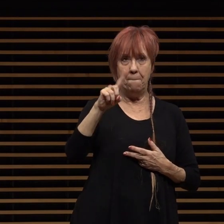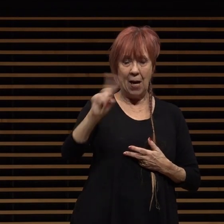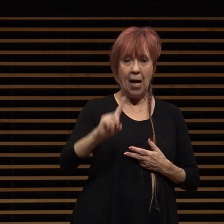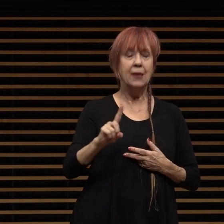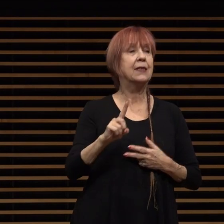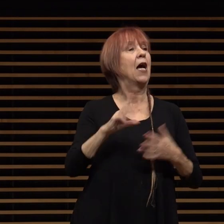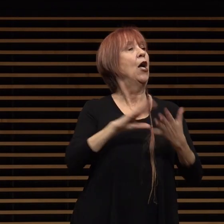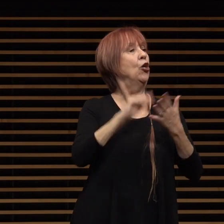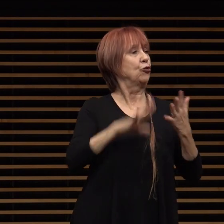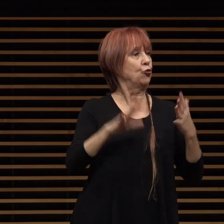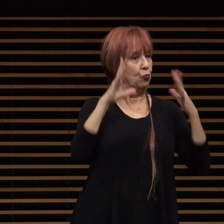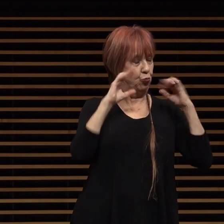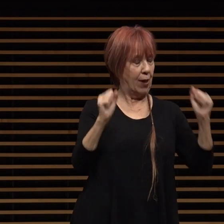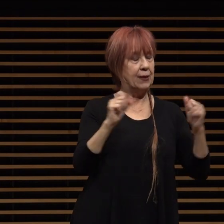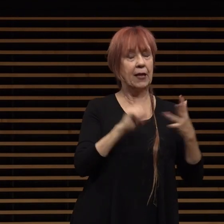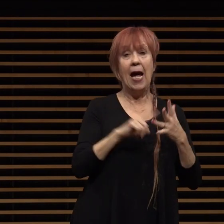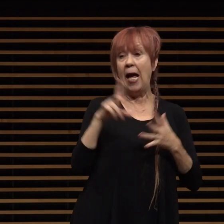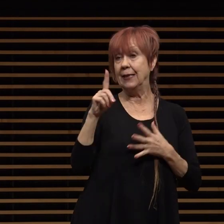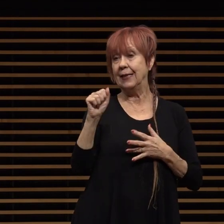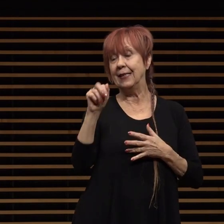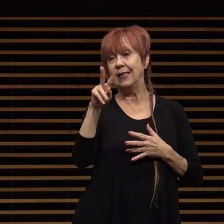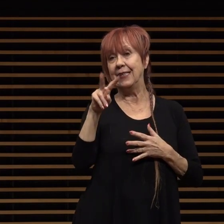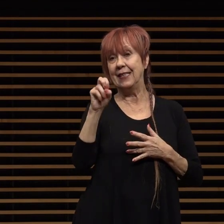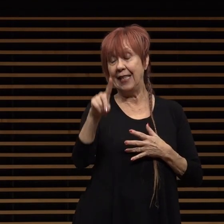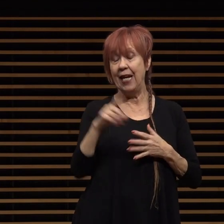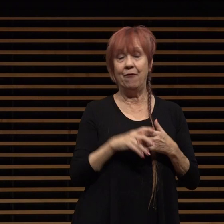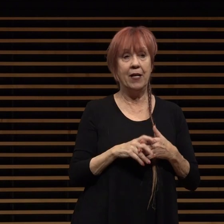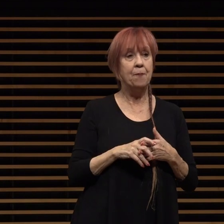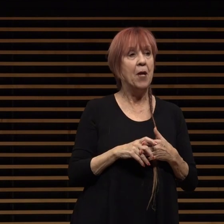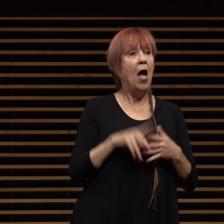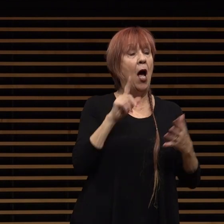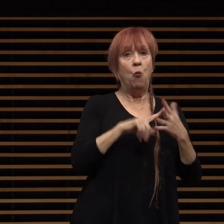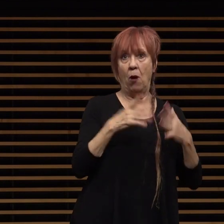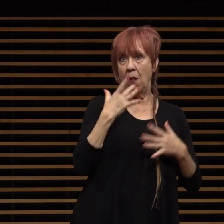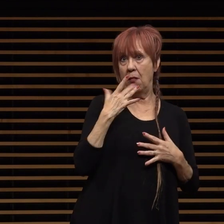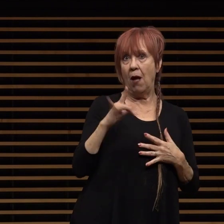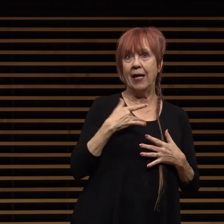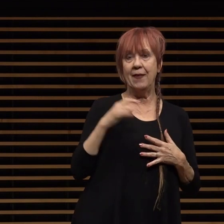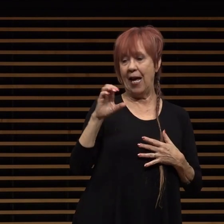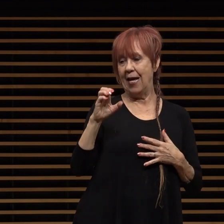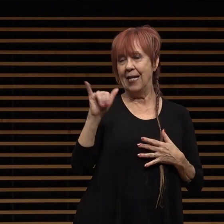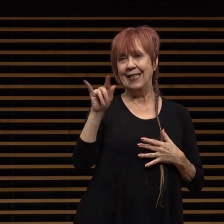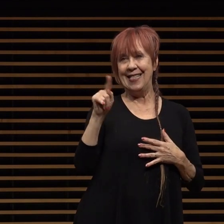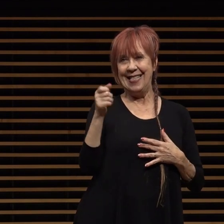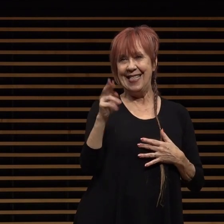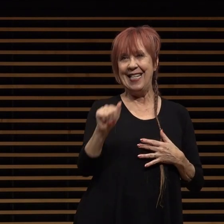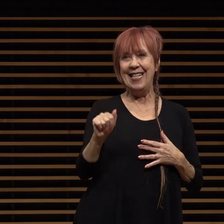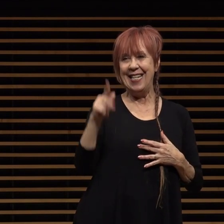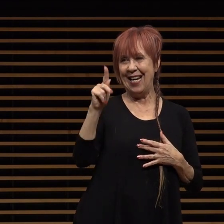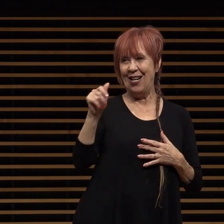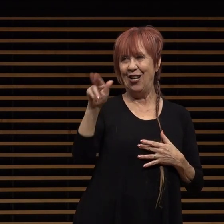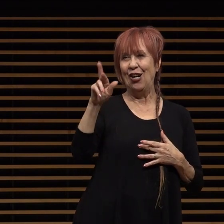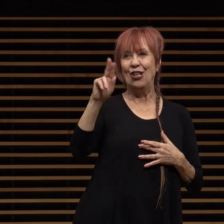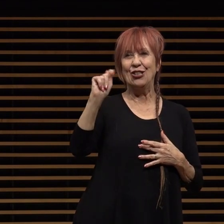student trustee we're fortunate that cynthia kurtz is currently serving as